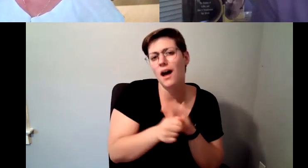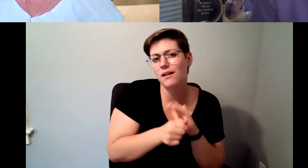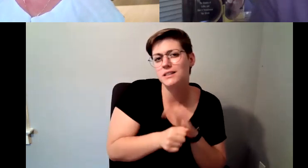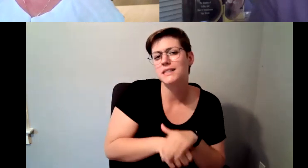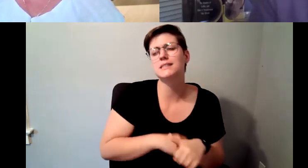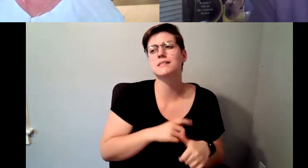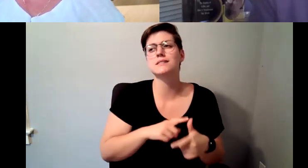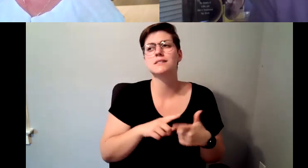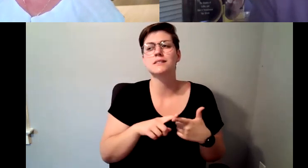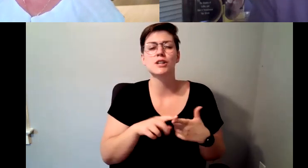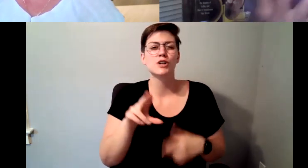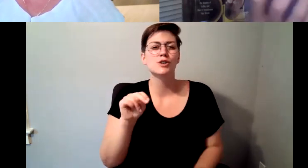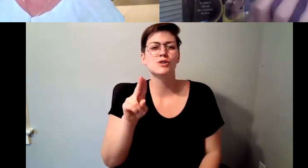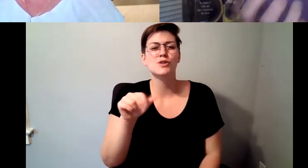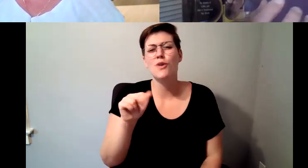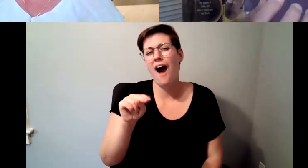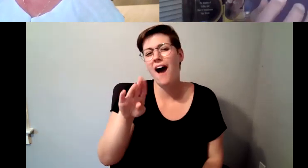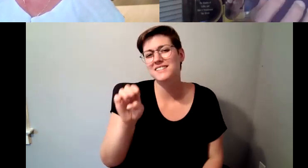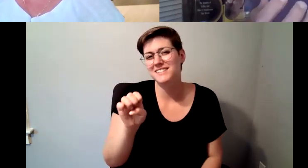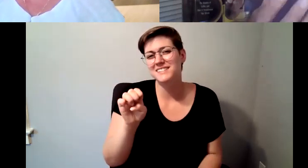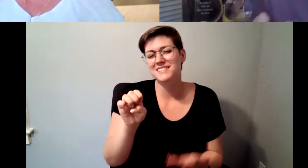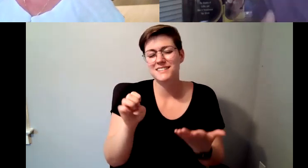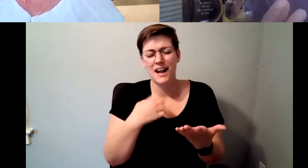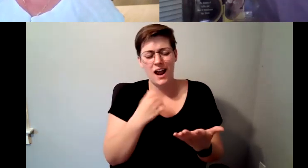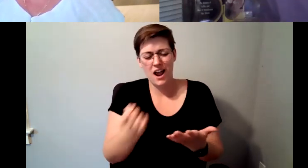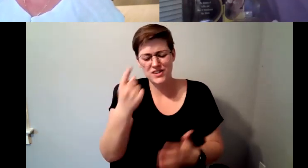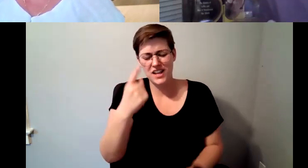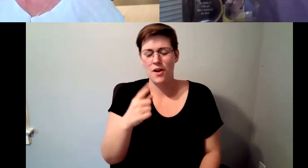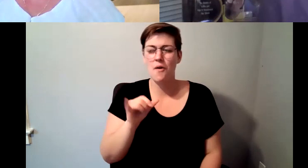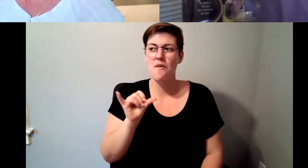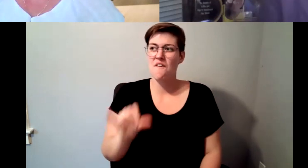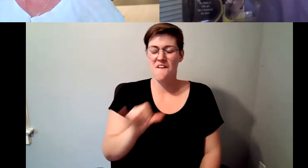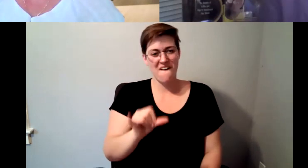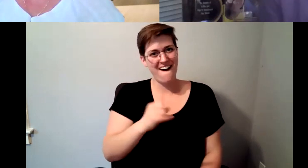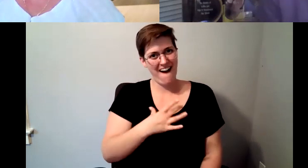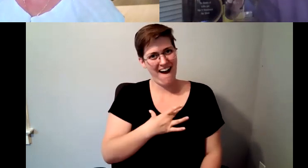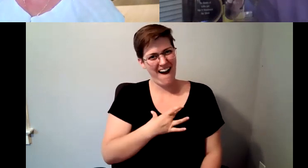D. Major Cohen: That you'd like to taste and then, what happens if if you're a little bit